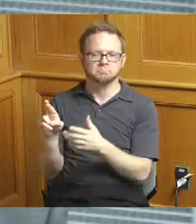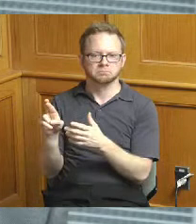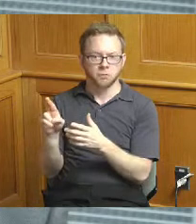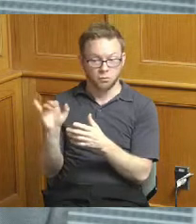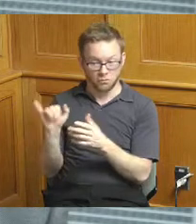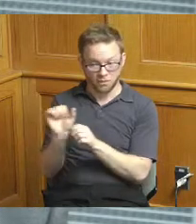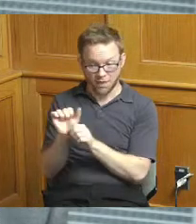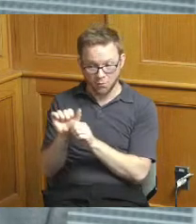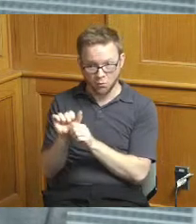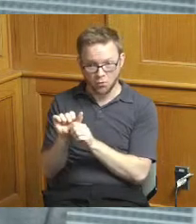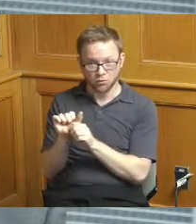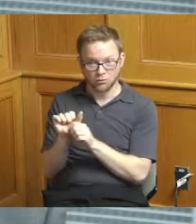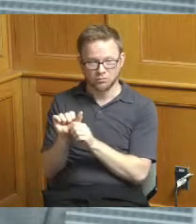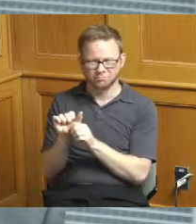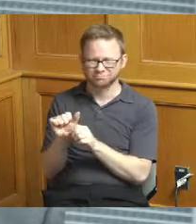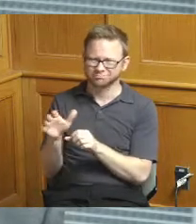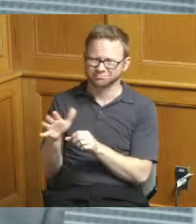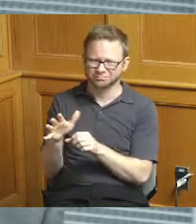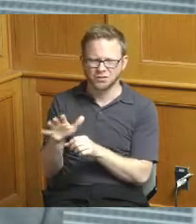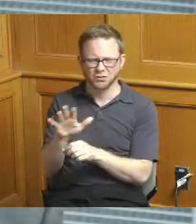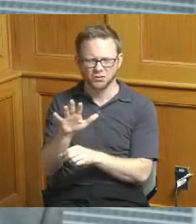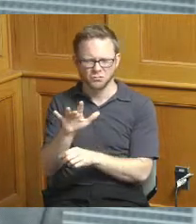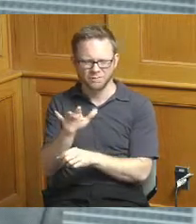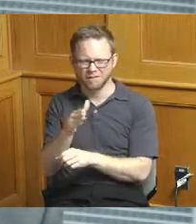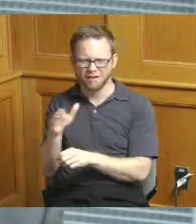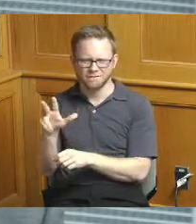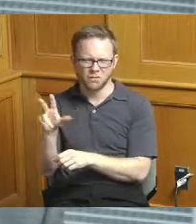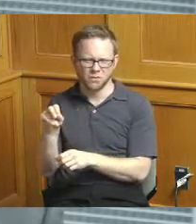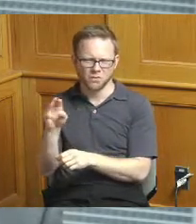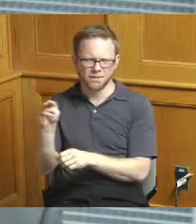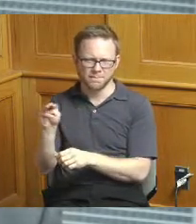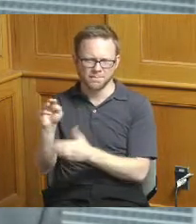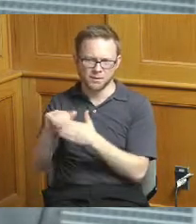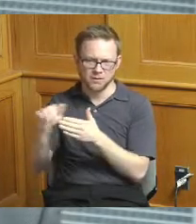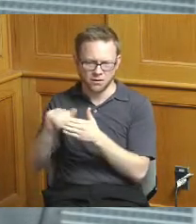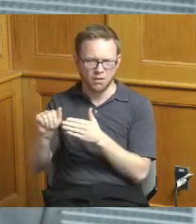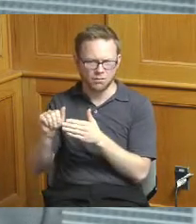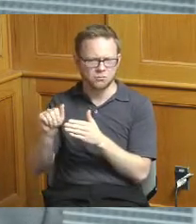total you know somewhere between 25 30 million dollars we will be on track and we'll spend that